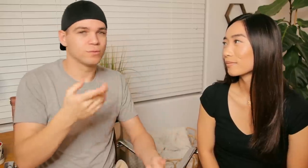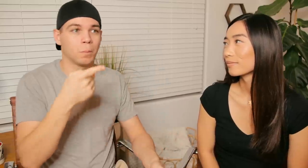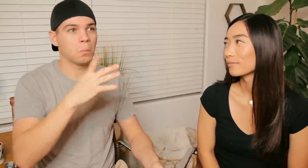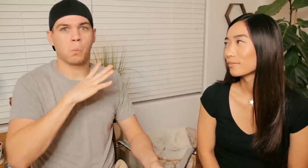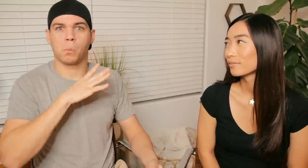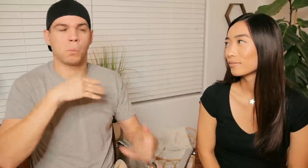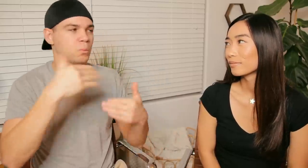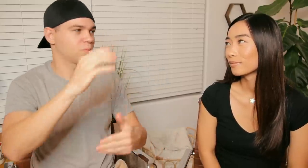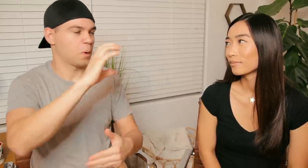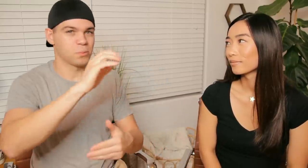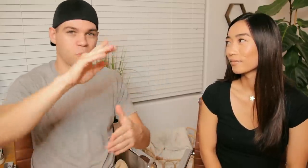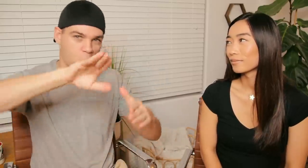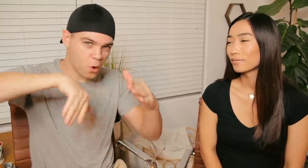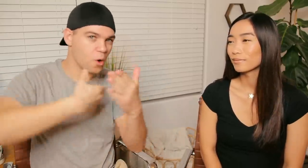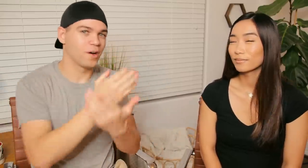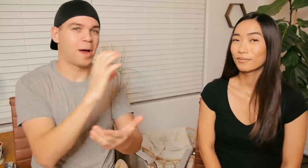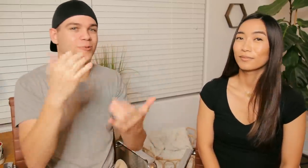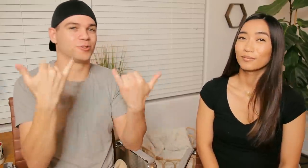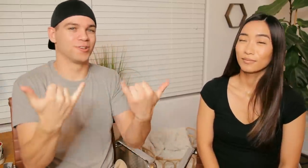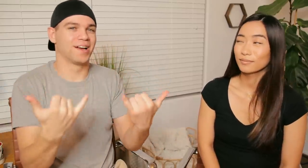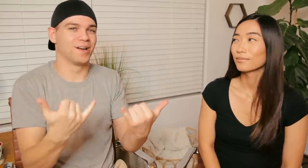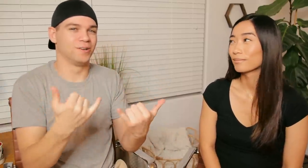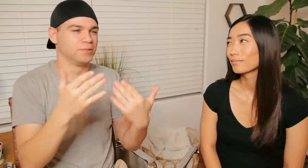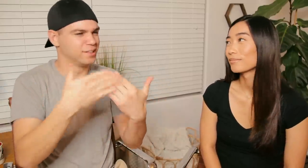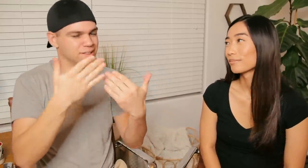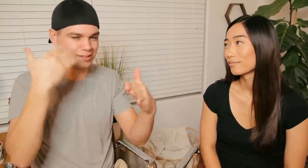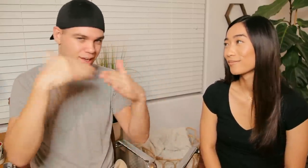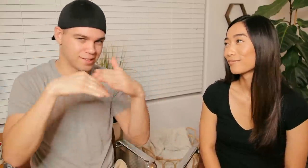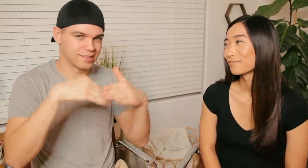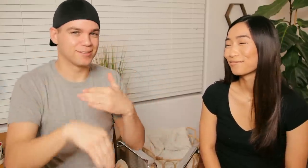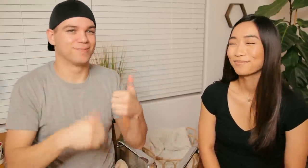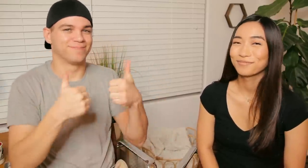and they made sure all are now captioned and easily accessible